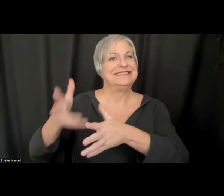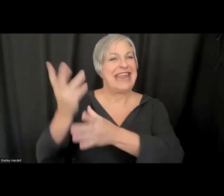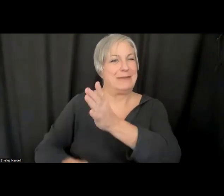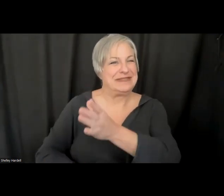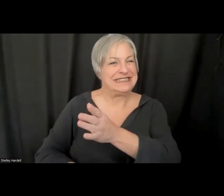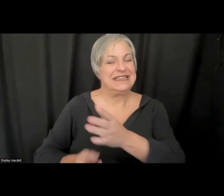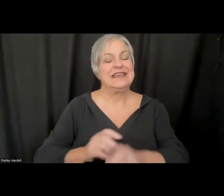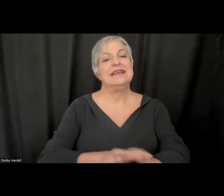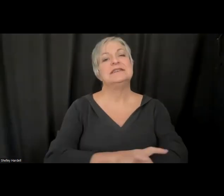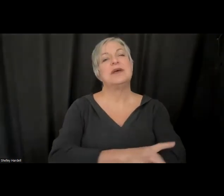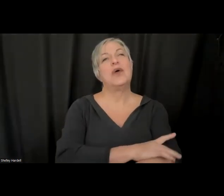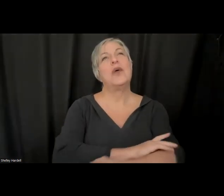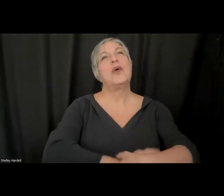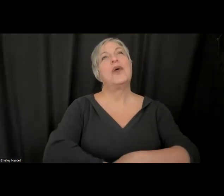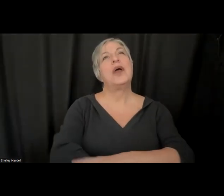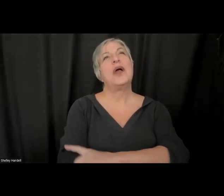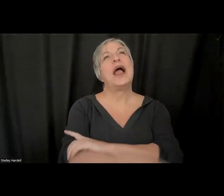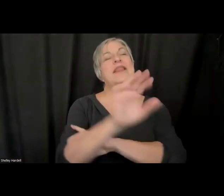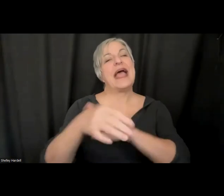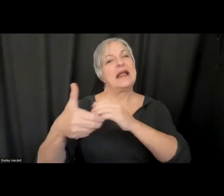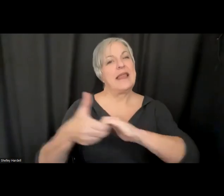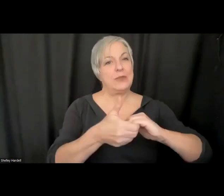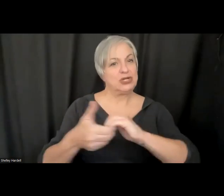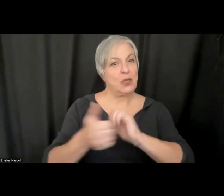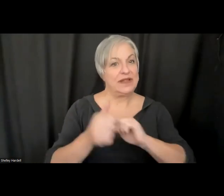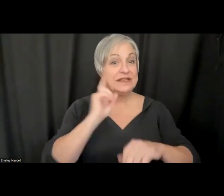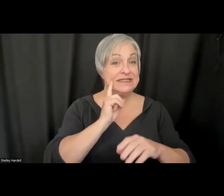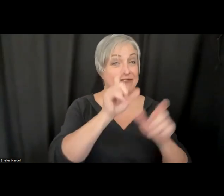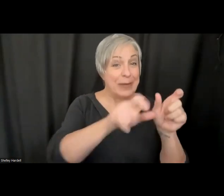collaboration between the Deaf community, understanding the